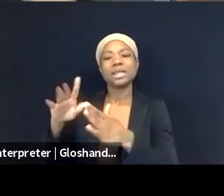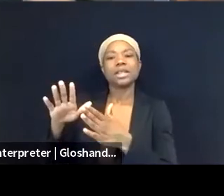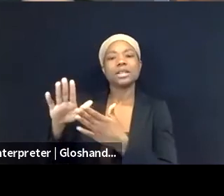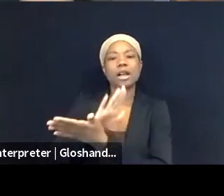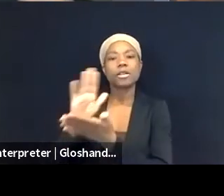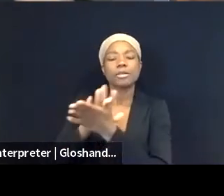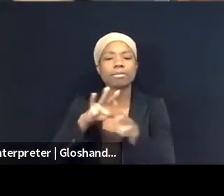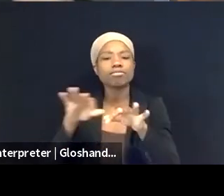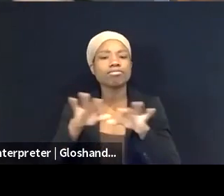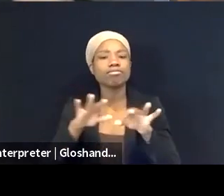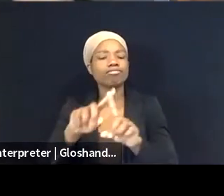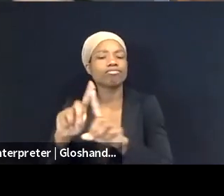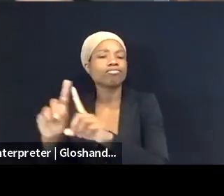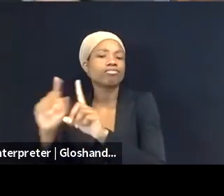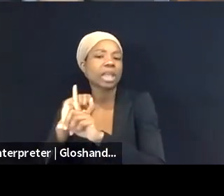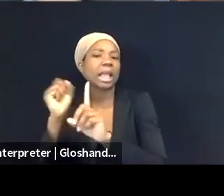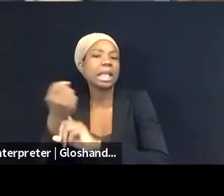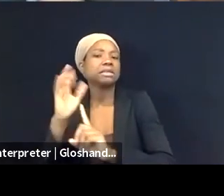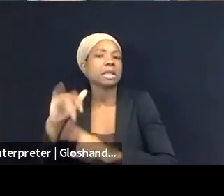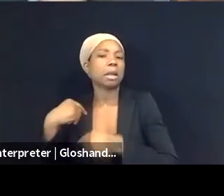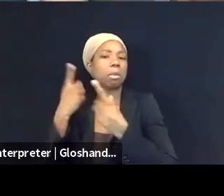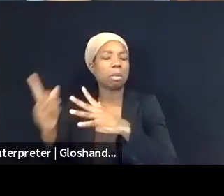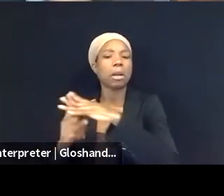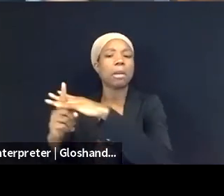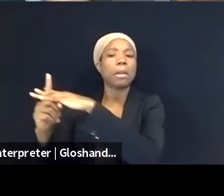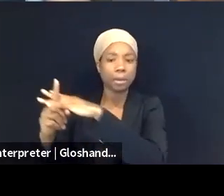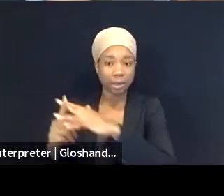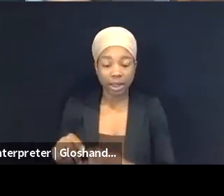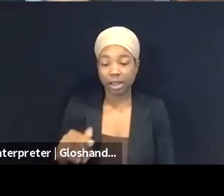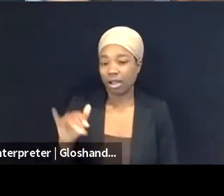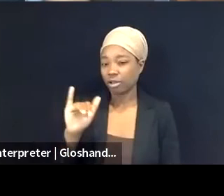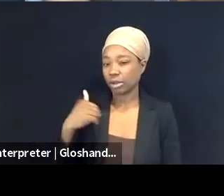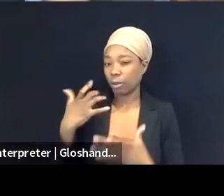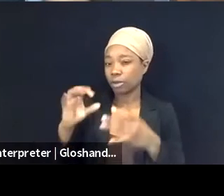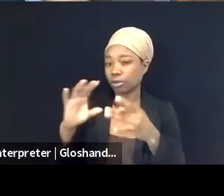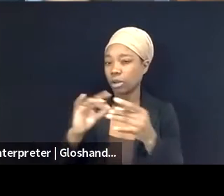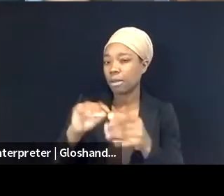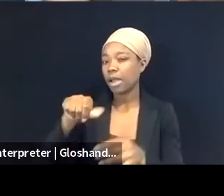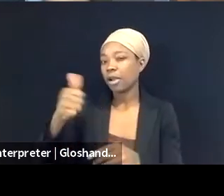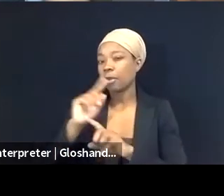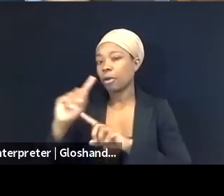another report, which we basically did during this time together with, actually, an Israeli company.